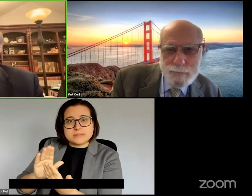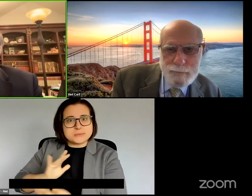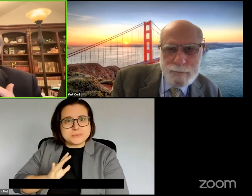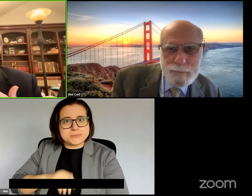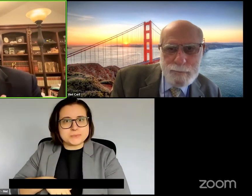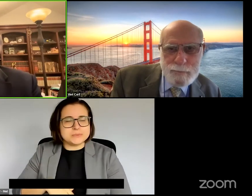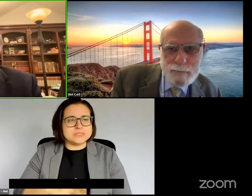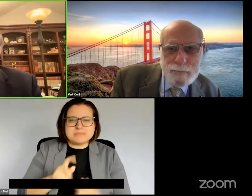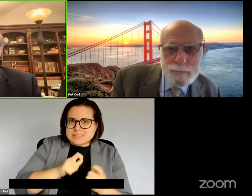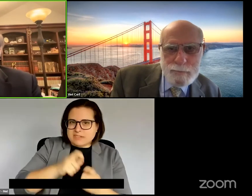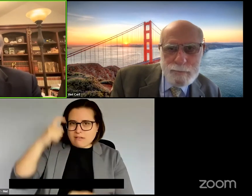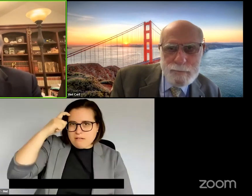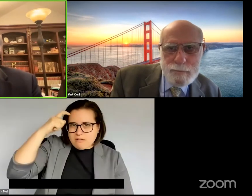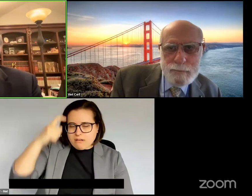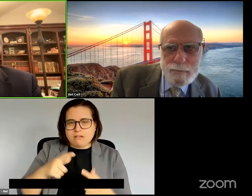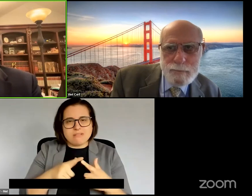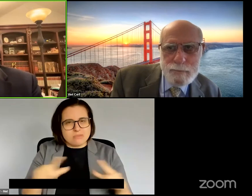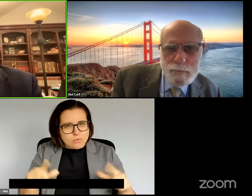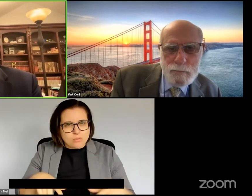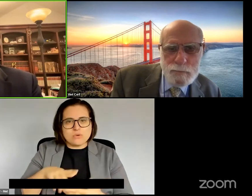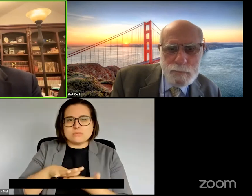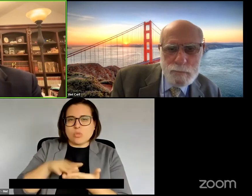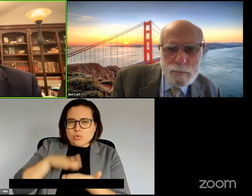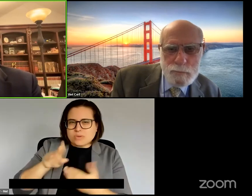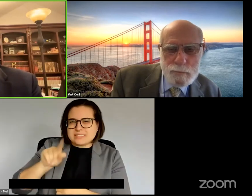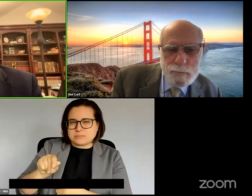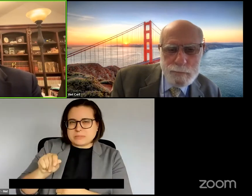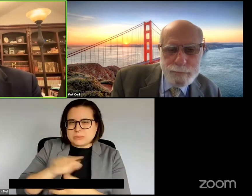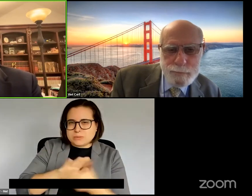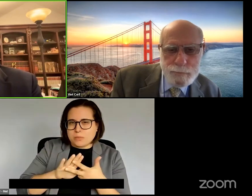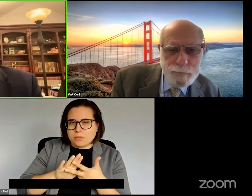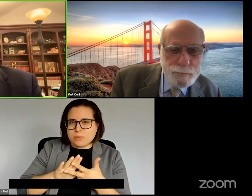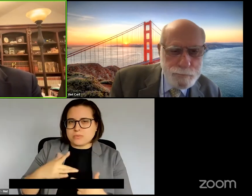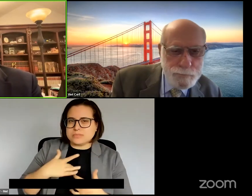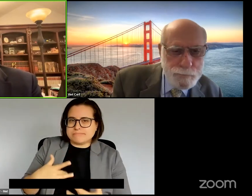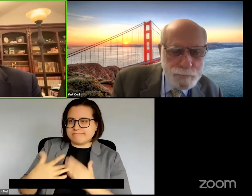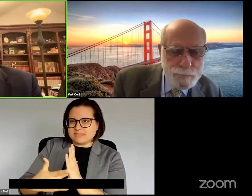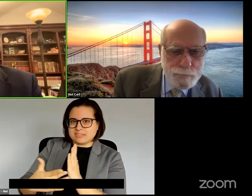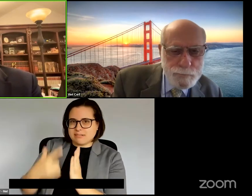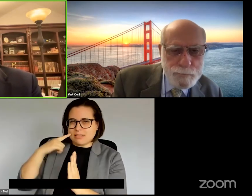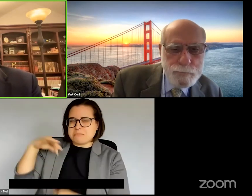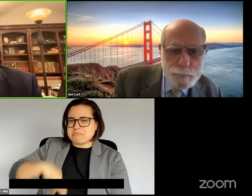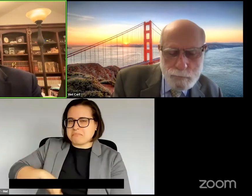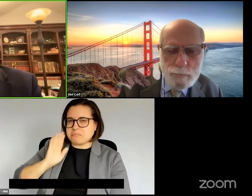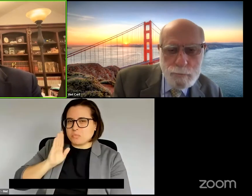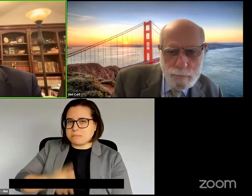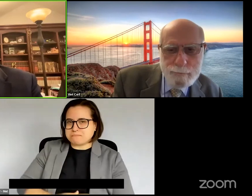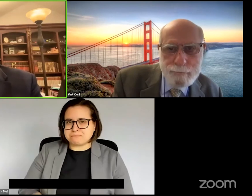particularly cognitive language and learning disabilities, I think will be able to benefit from some of these new topics.